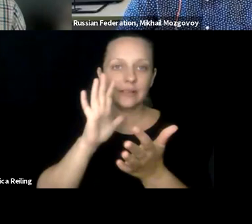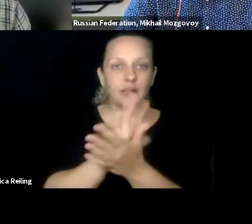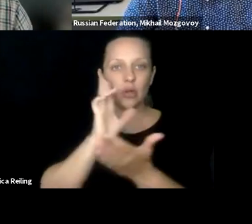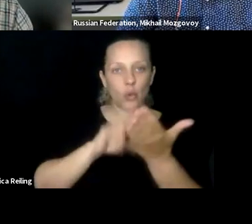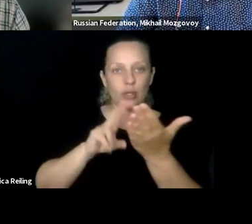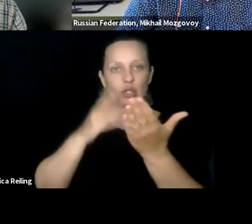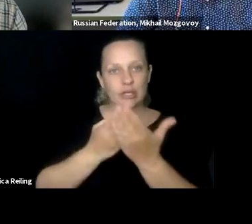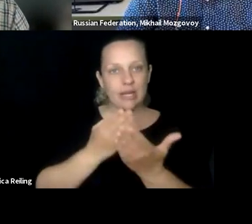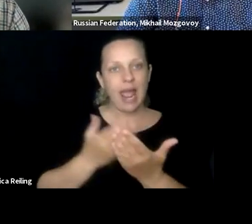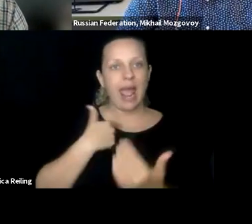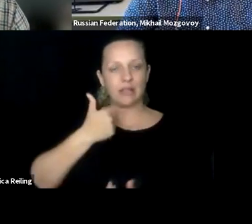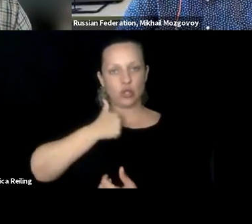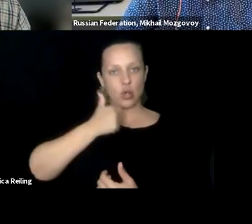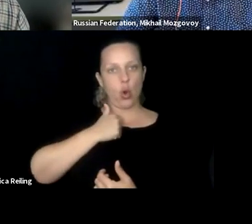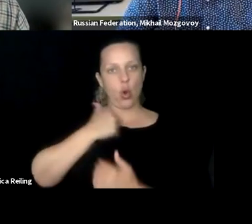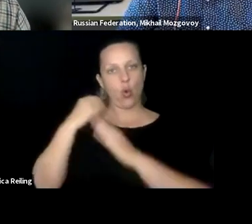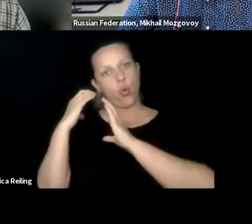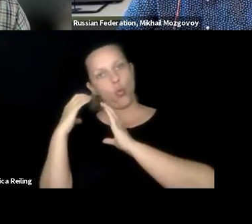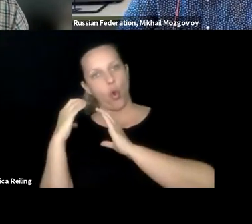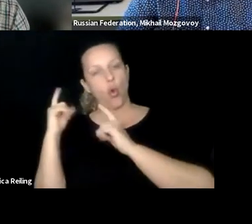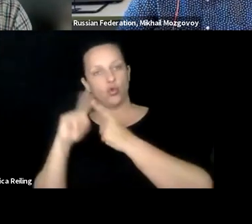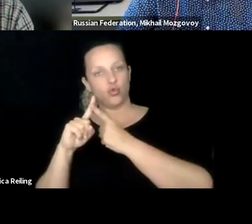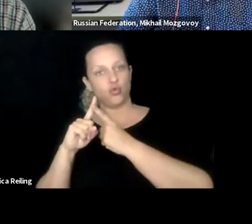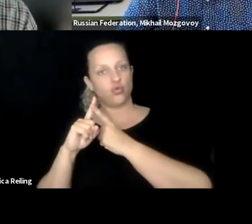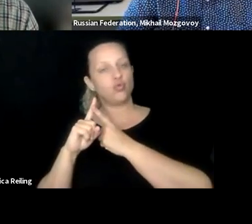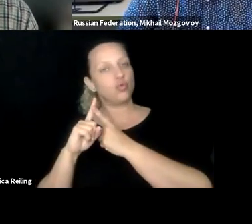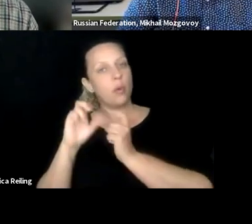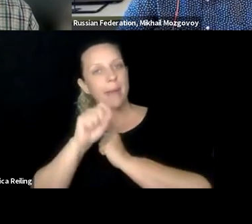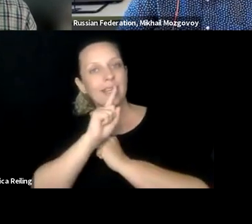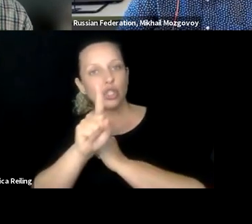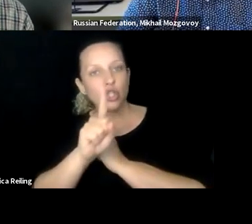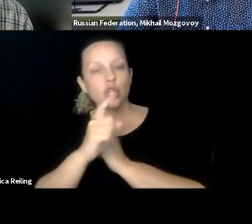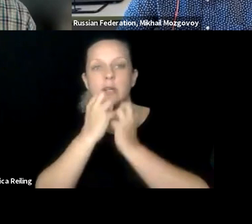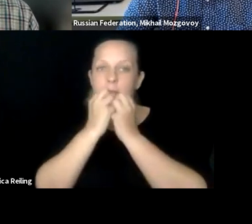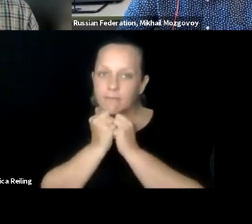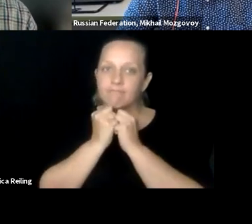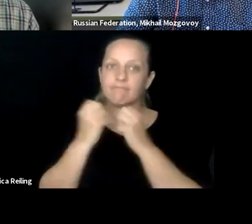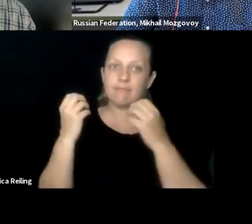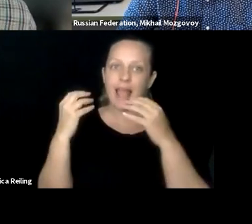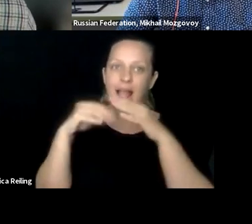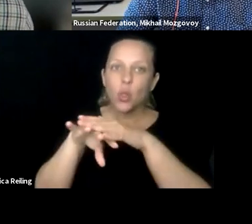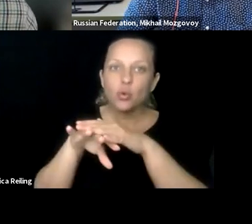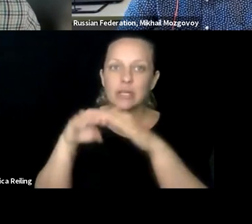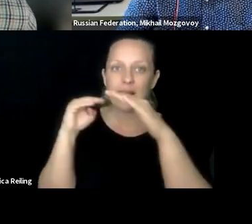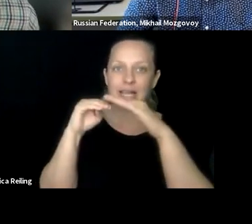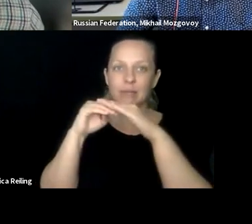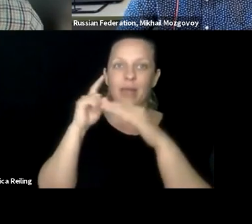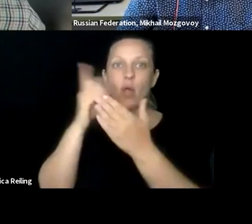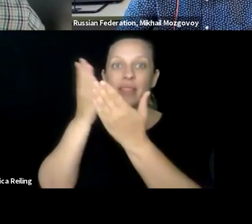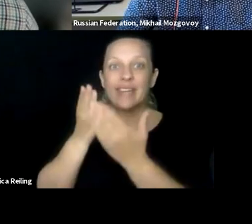accessibility, but everybody who touches, documents, or websites or research data has their own kind of role